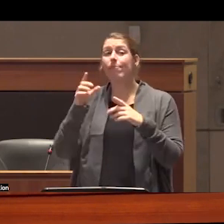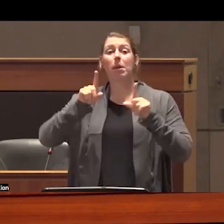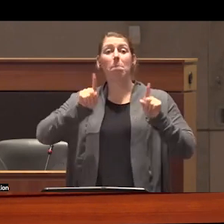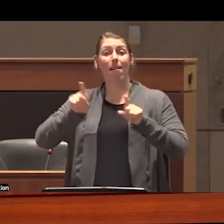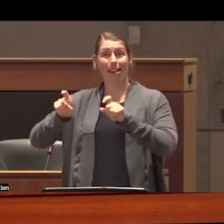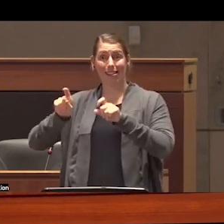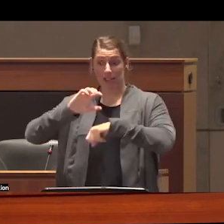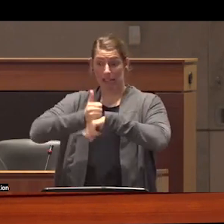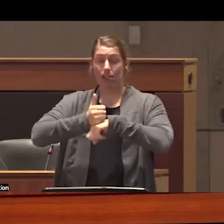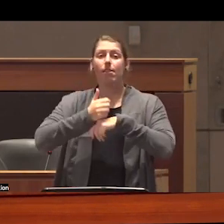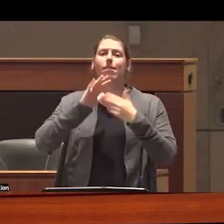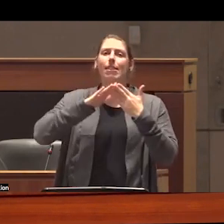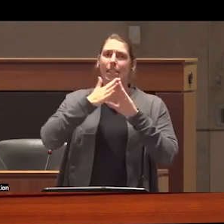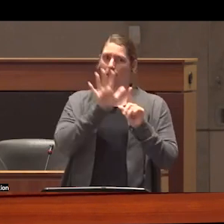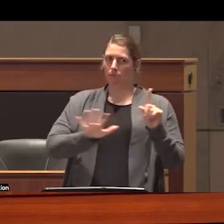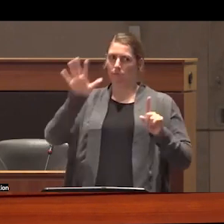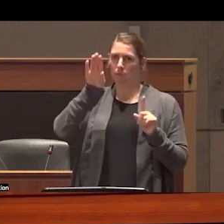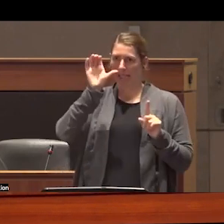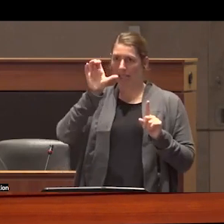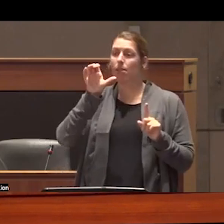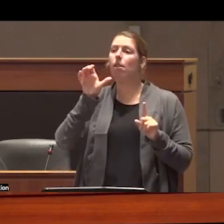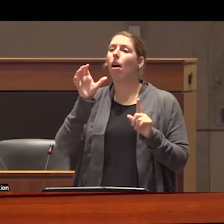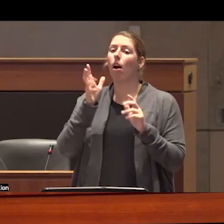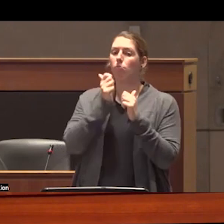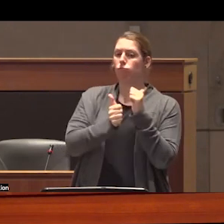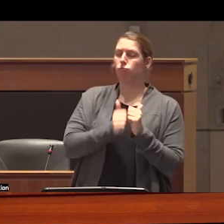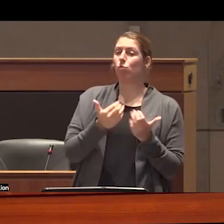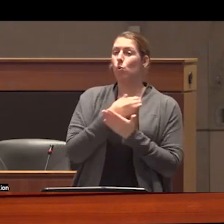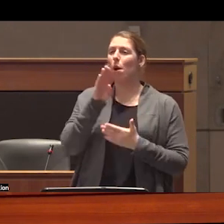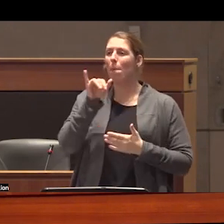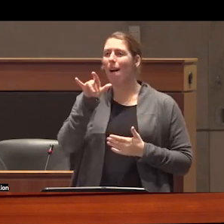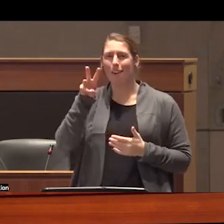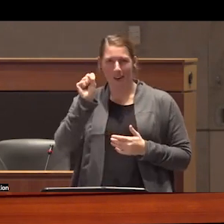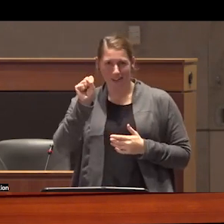started municipalities across The Province began passing bylaws that Re-criminalized